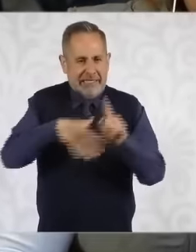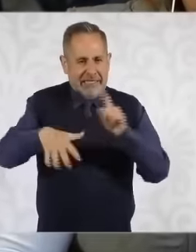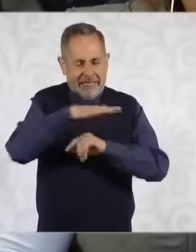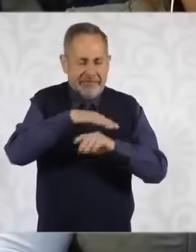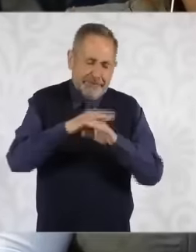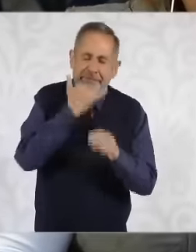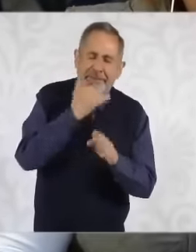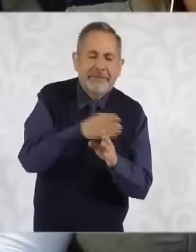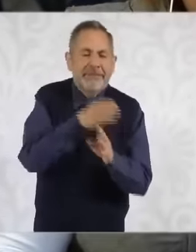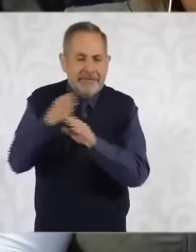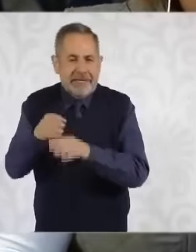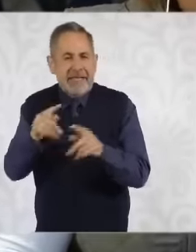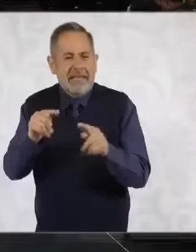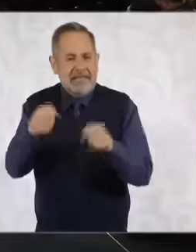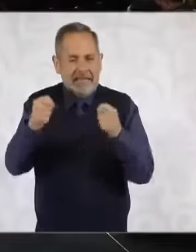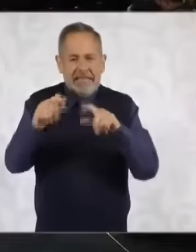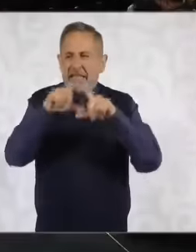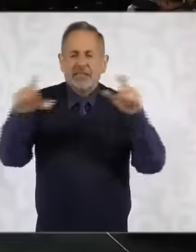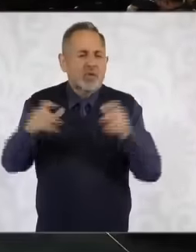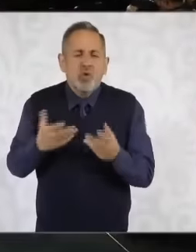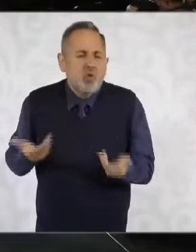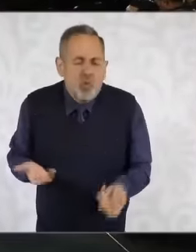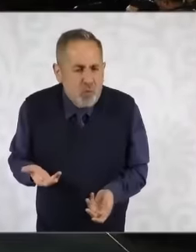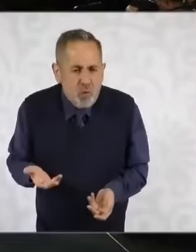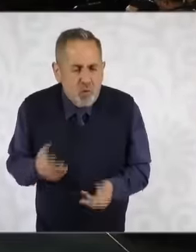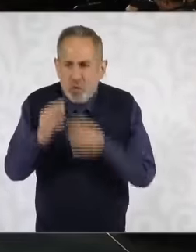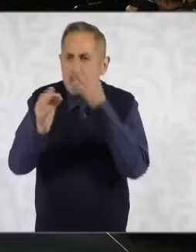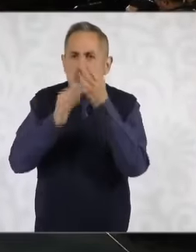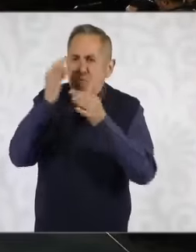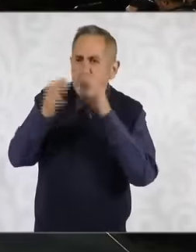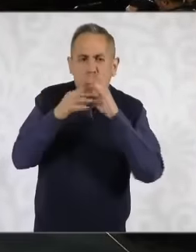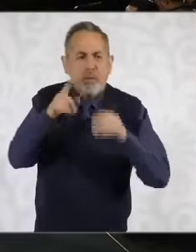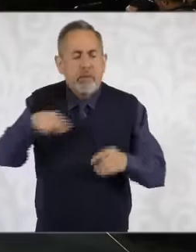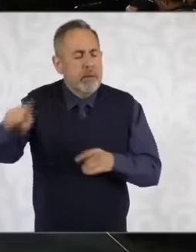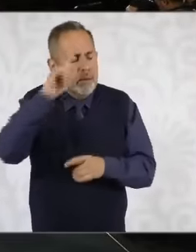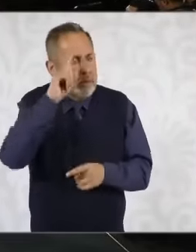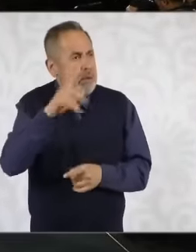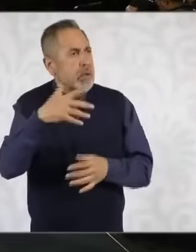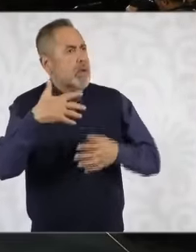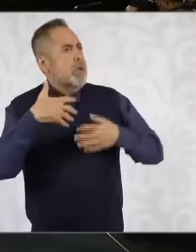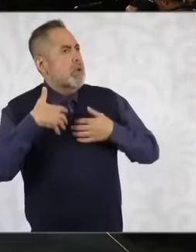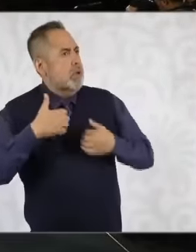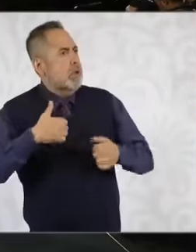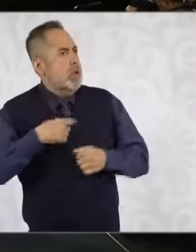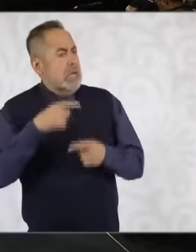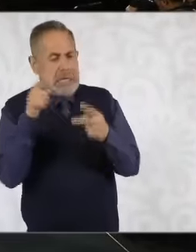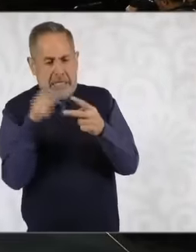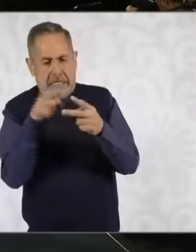it's about the stores. How is it going to be done so that people understand that consuming honey is